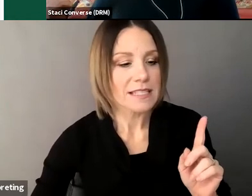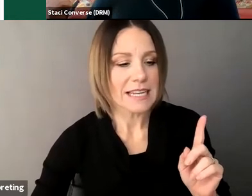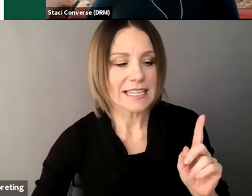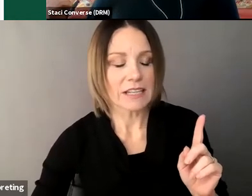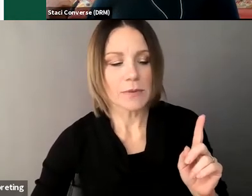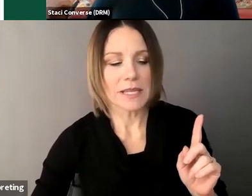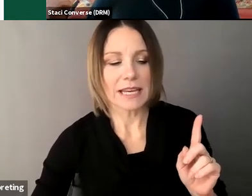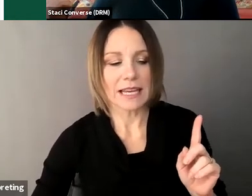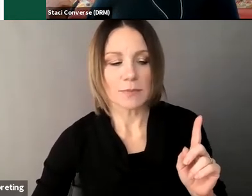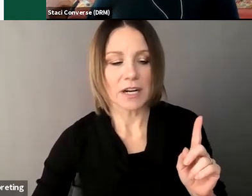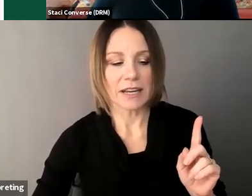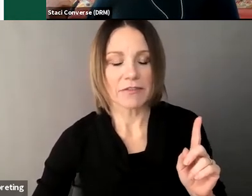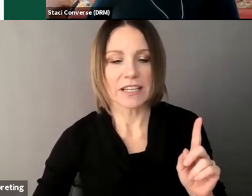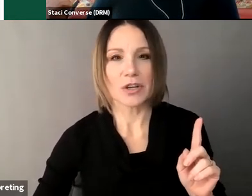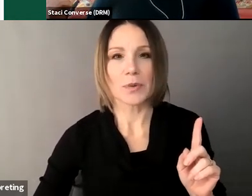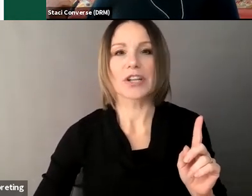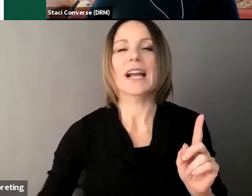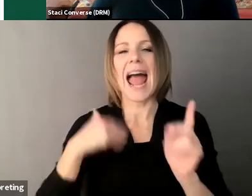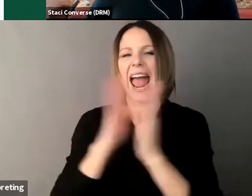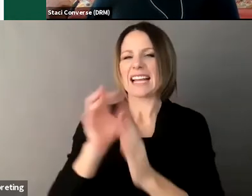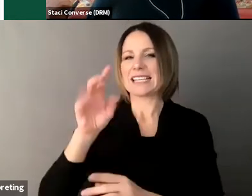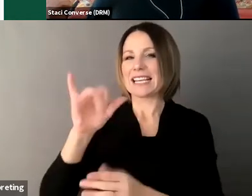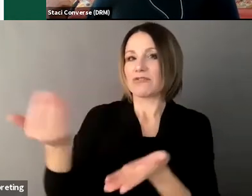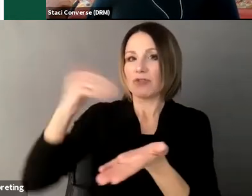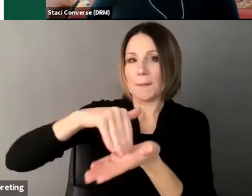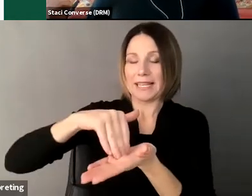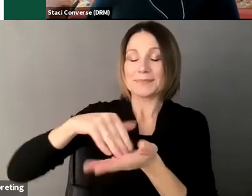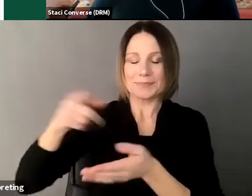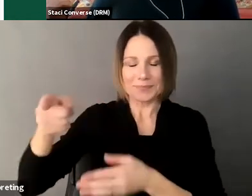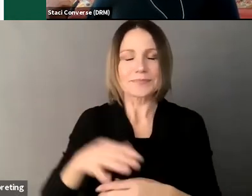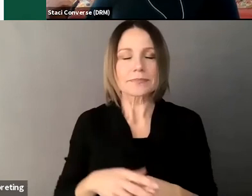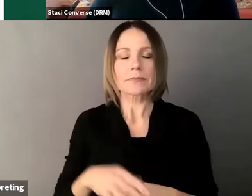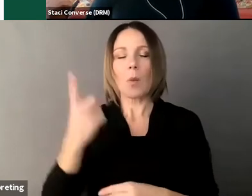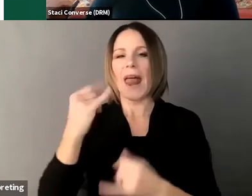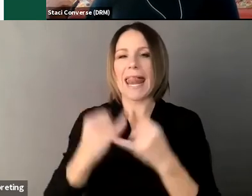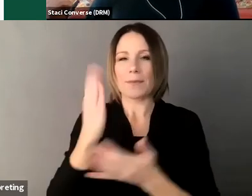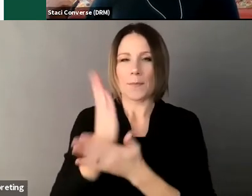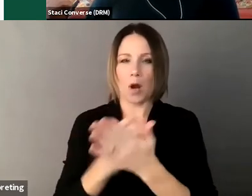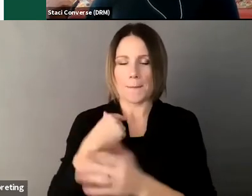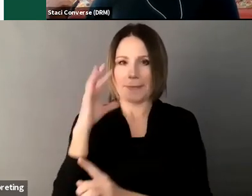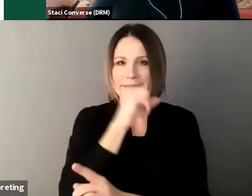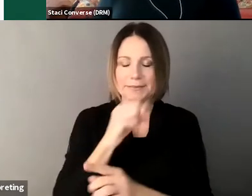Staci can you repeat that last part again for the interpreter yeah um so